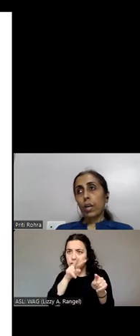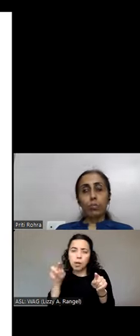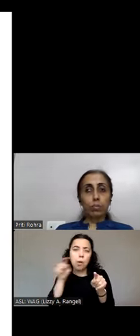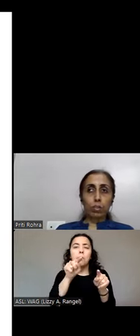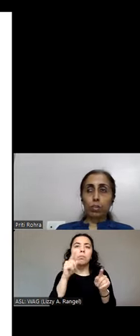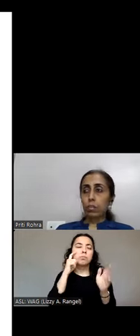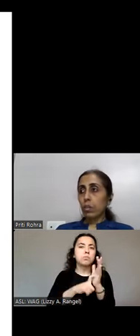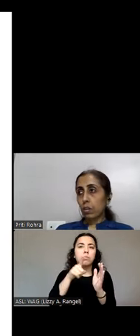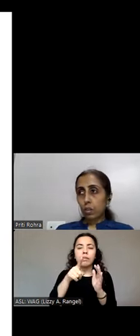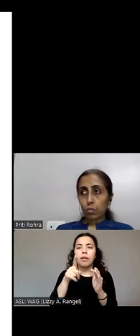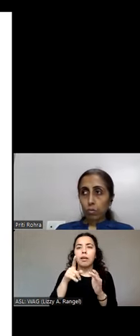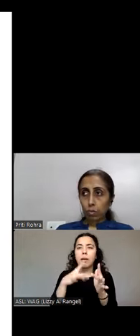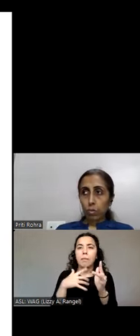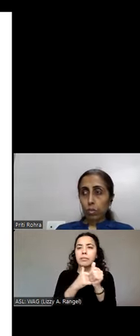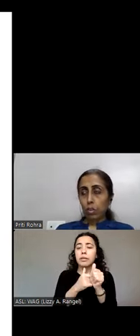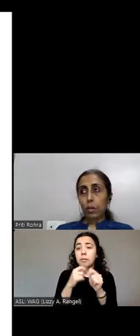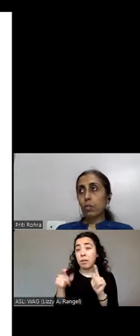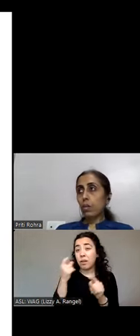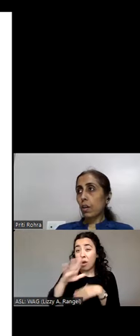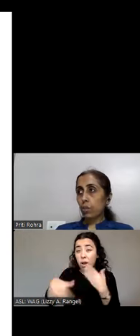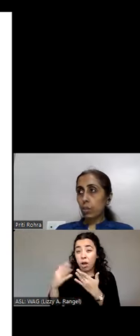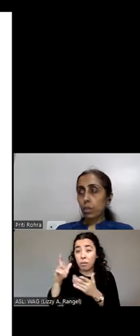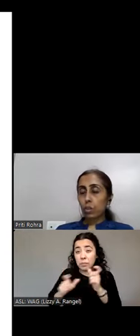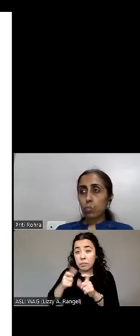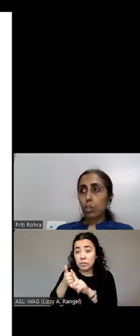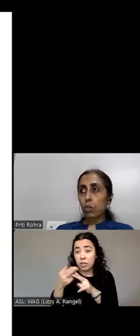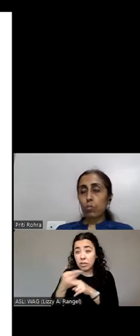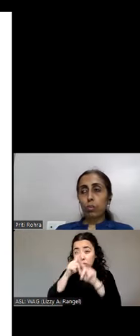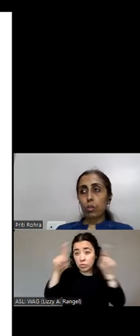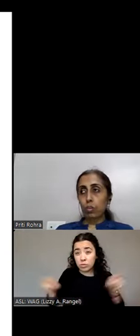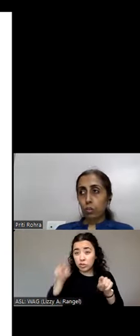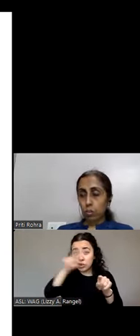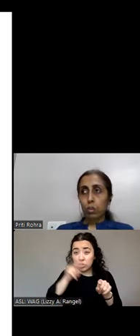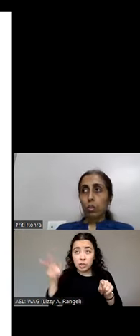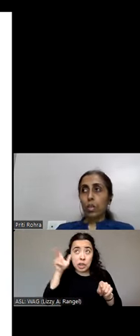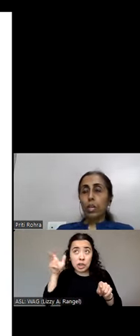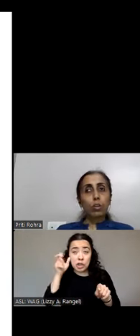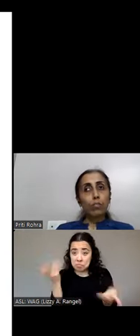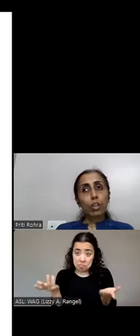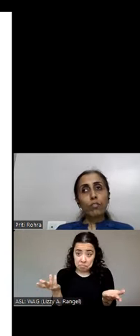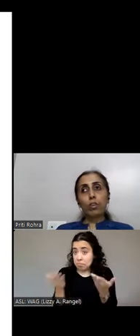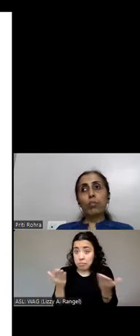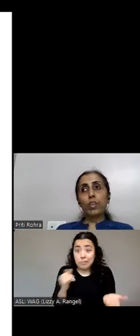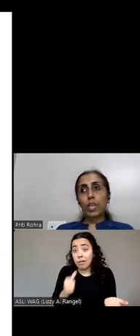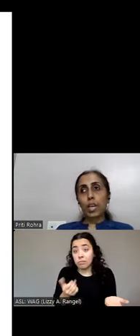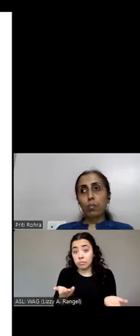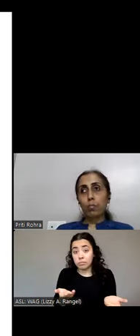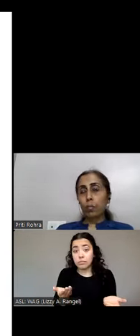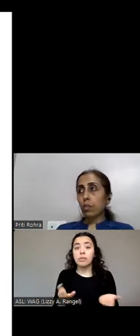user is a screen reader. They might not have a speech output. You will conform to WCAG but it